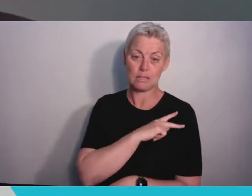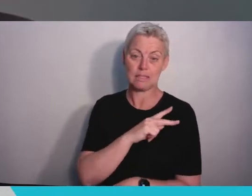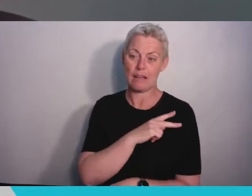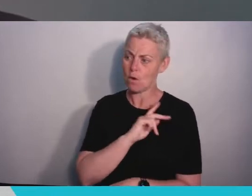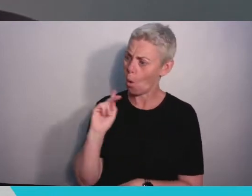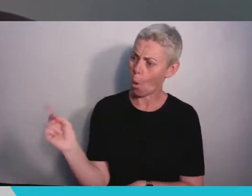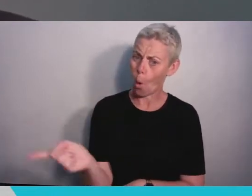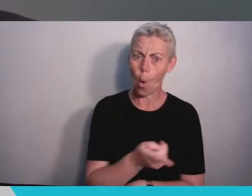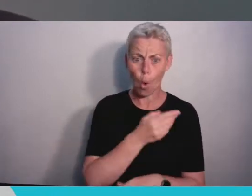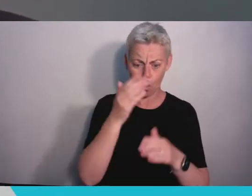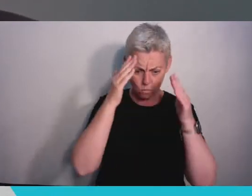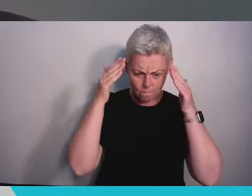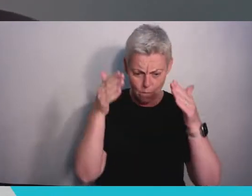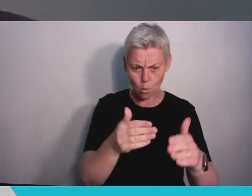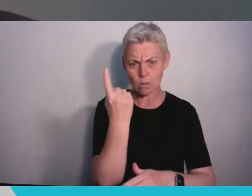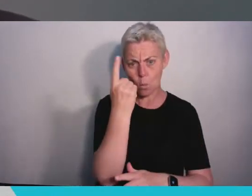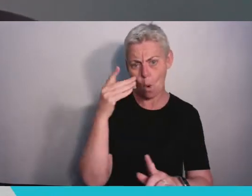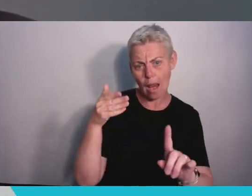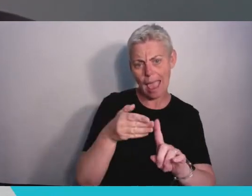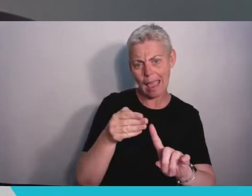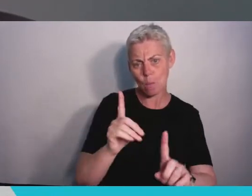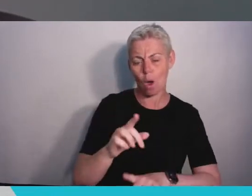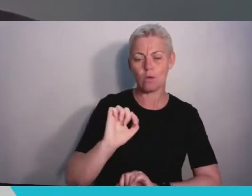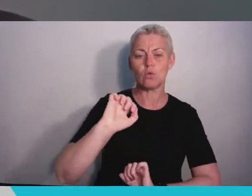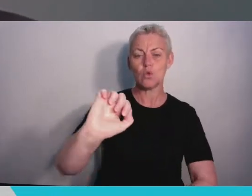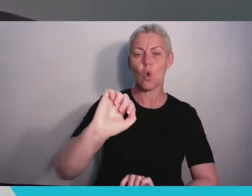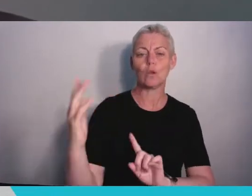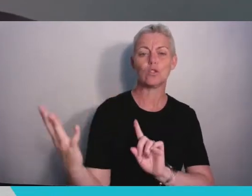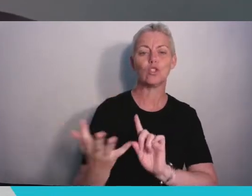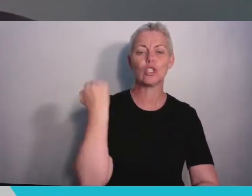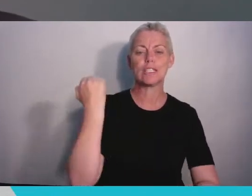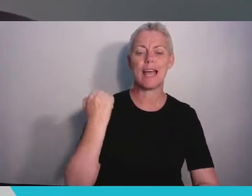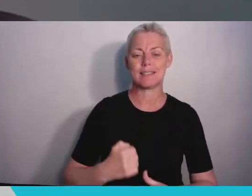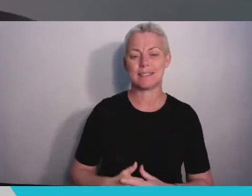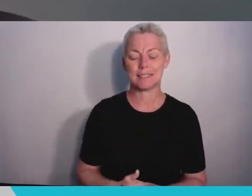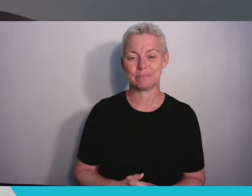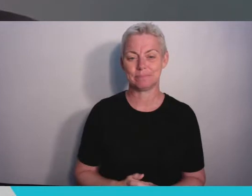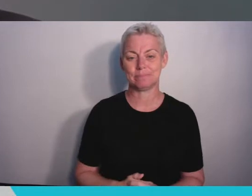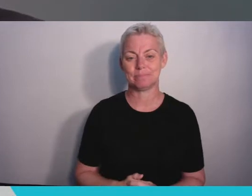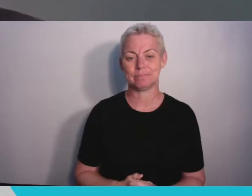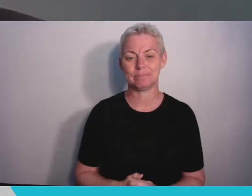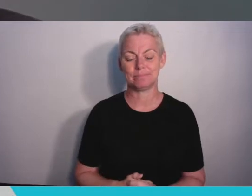18 months have been extraordinarily difficult and challenging for you but it has also been